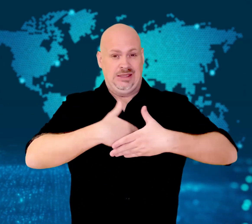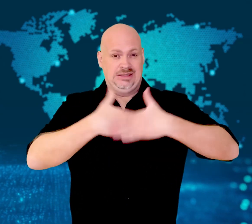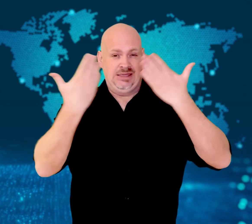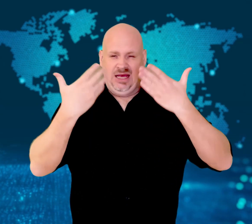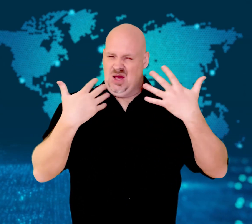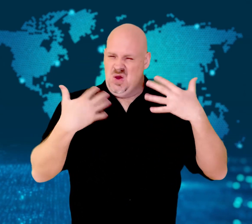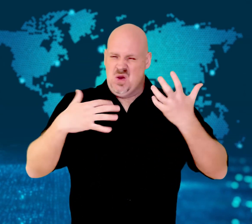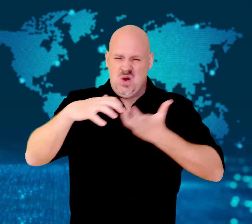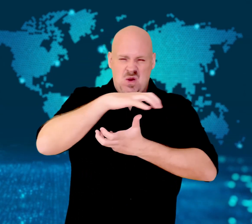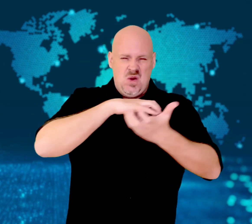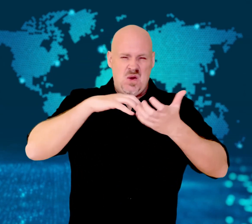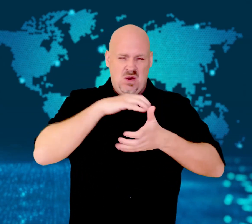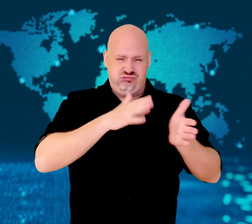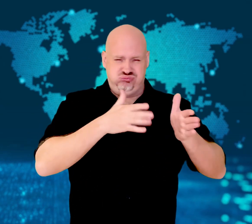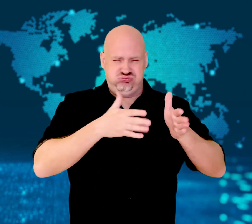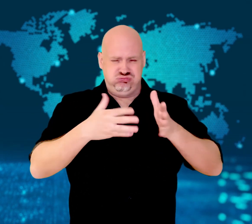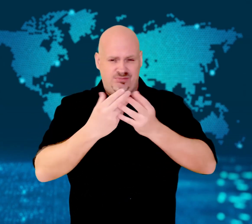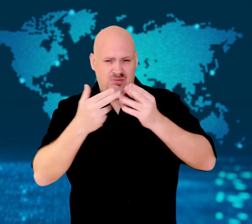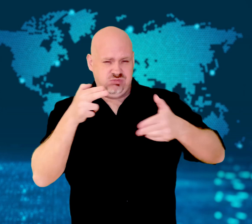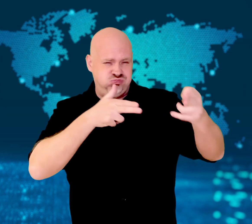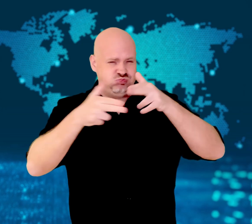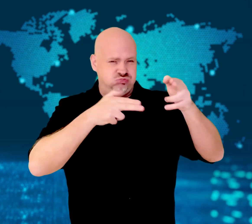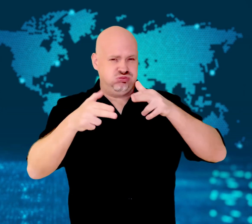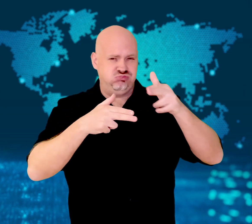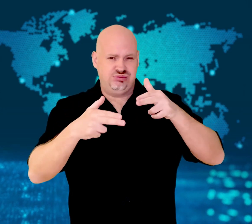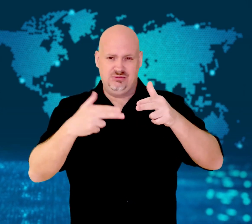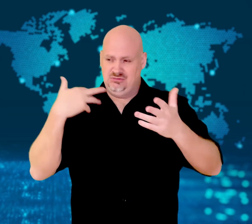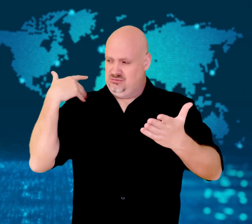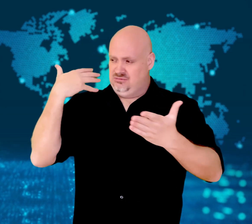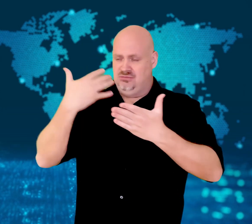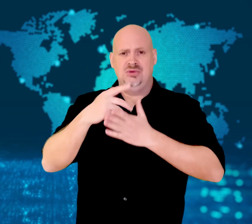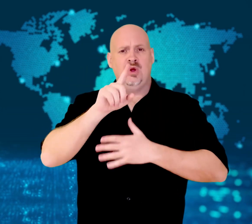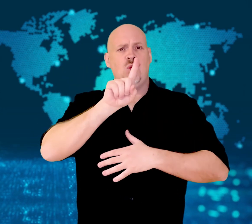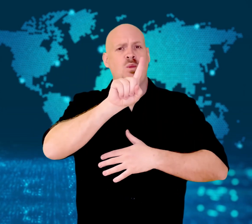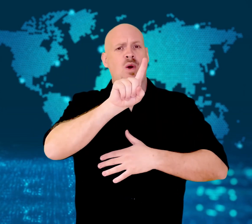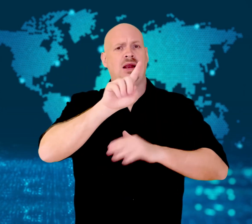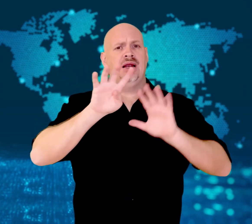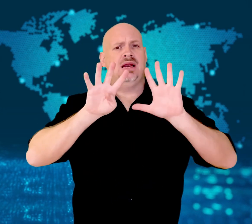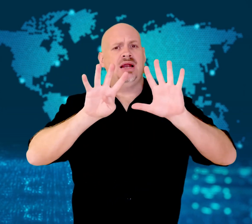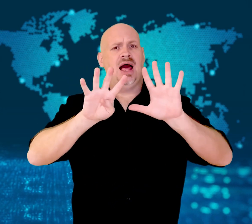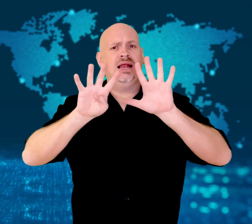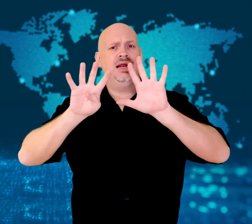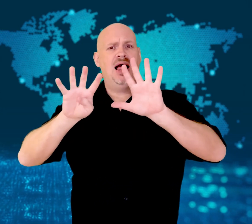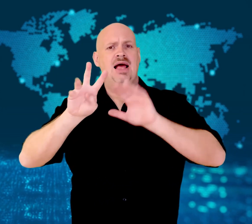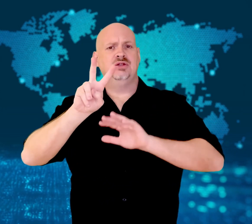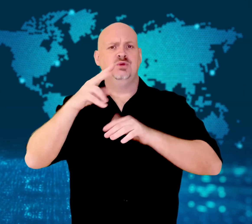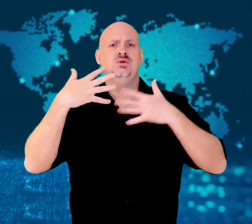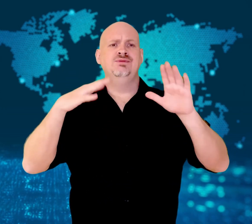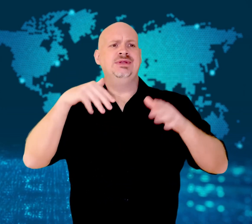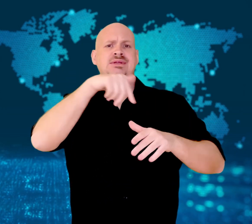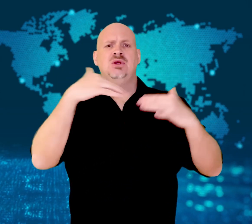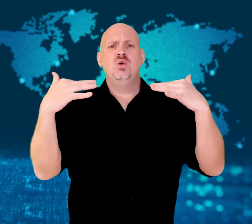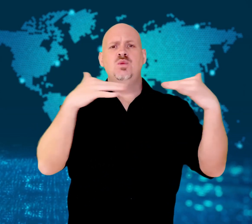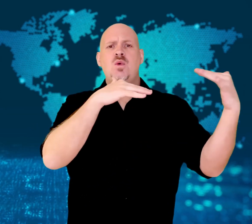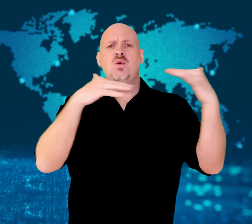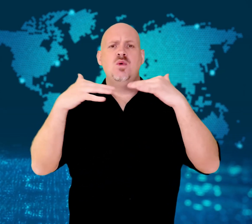For comparison, in the whole month of February, there were